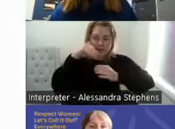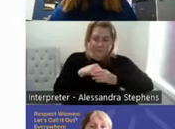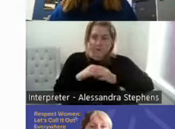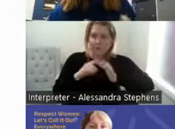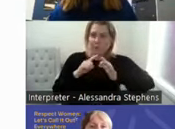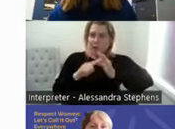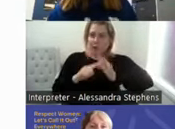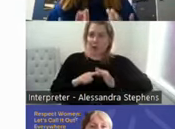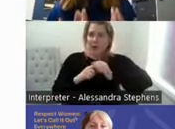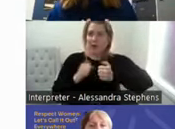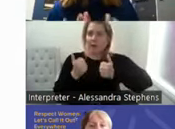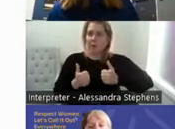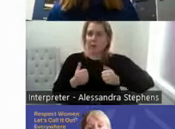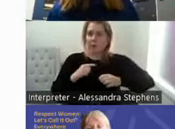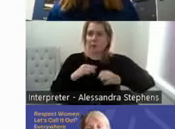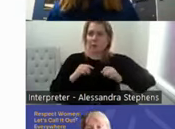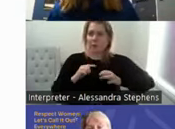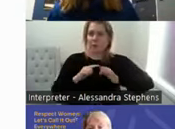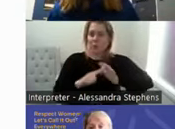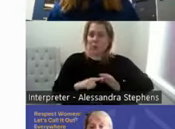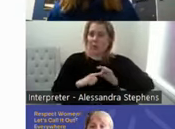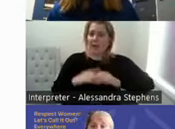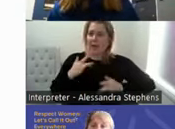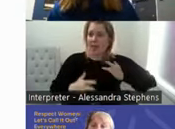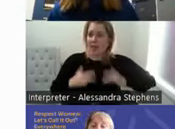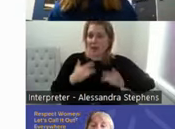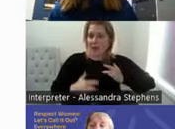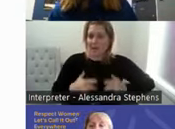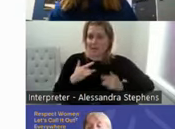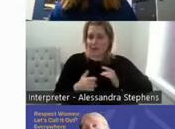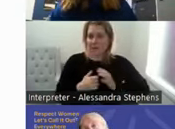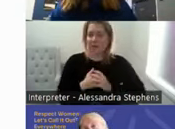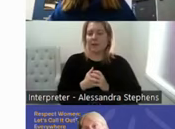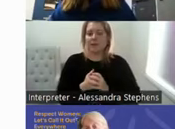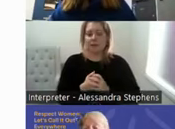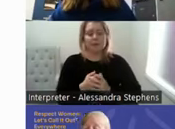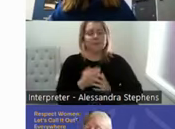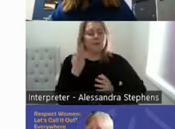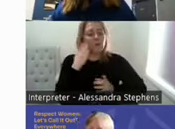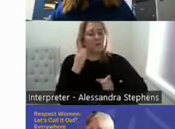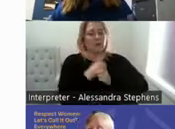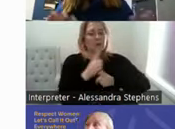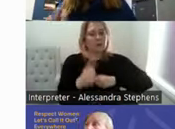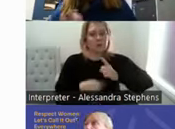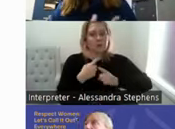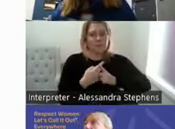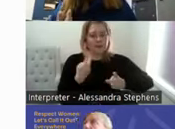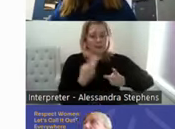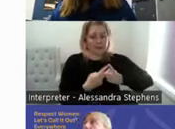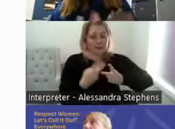actually you get seen as a human. So, I think it's really important in our conversations is